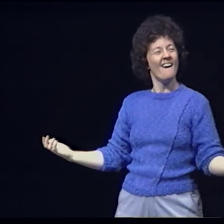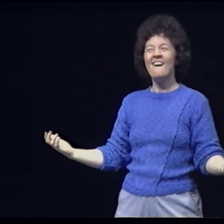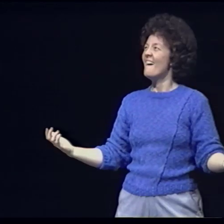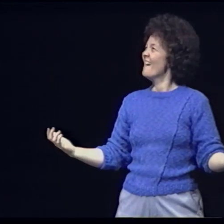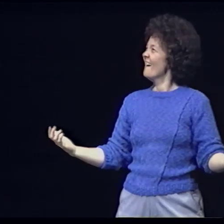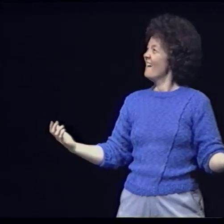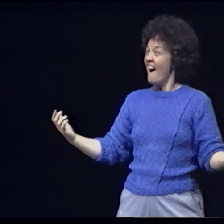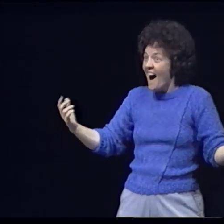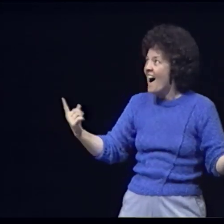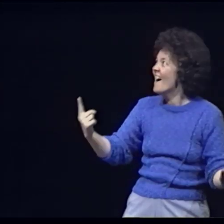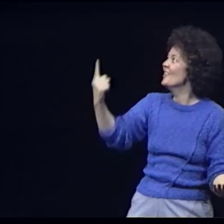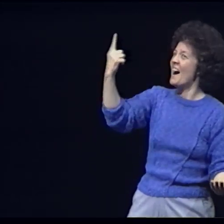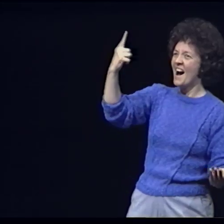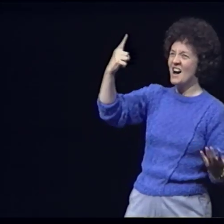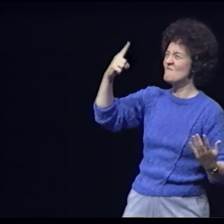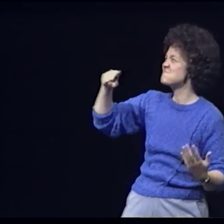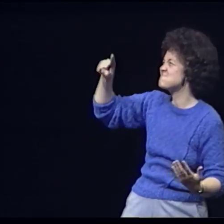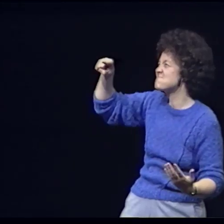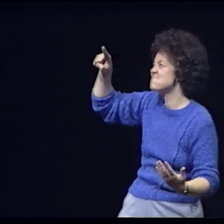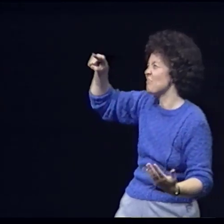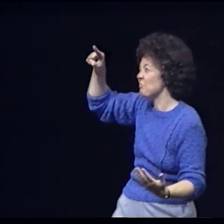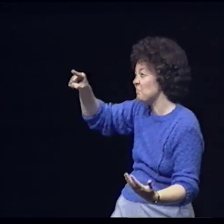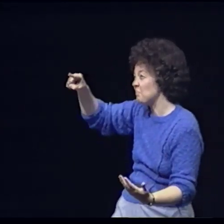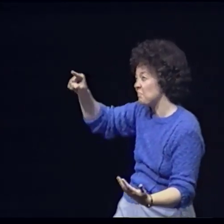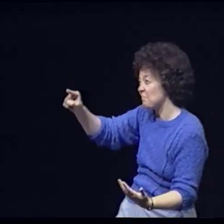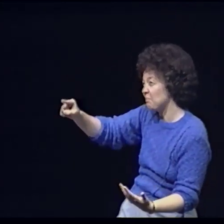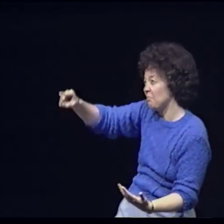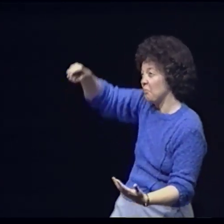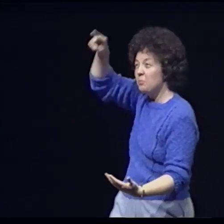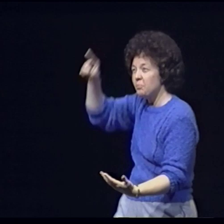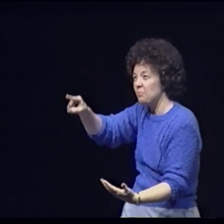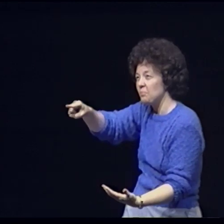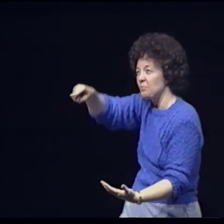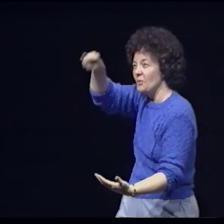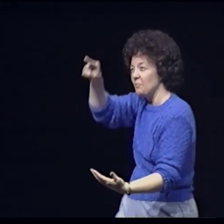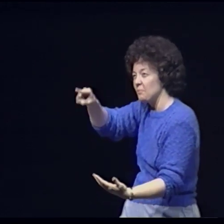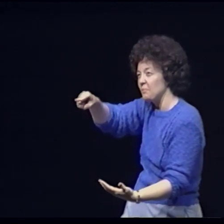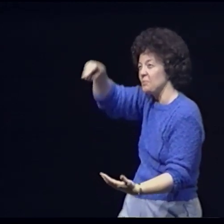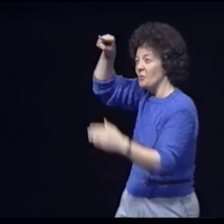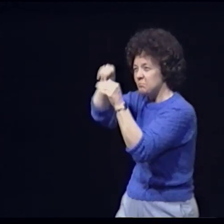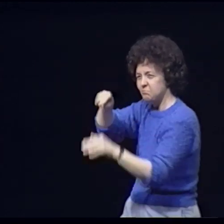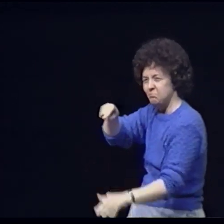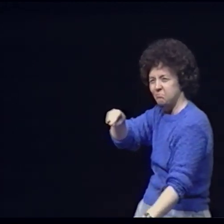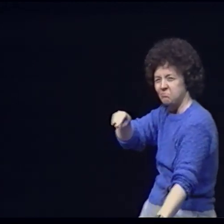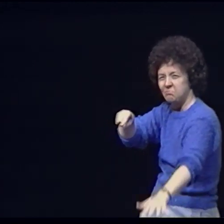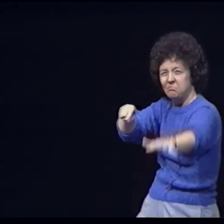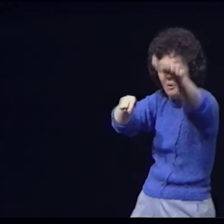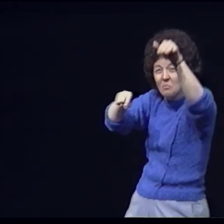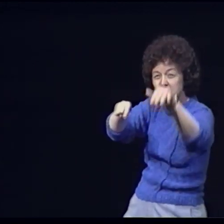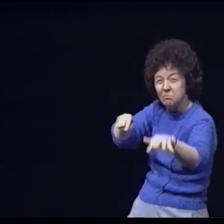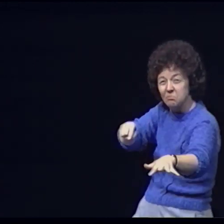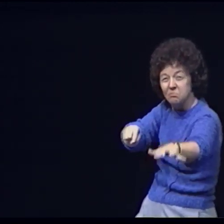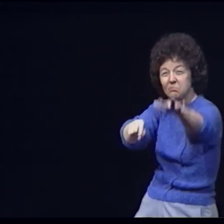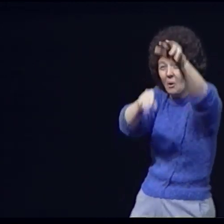Here is one bold wandering wire And now here are five dancing